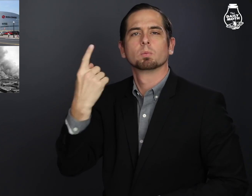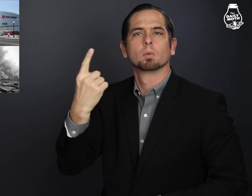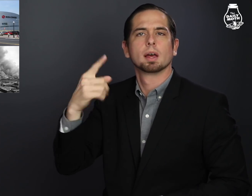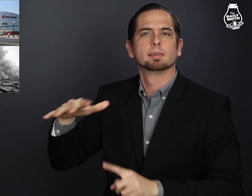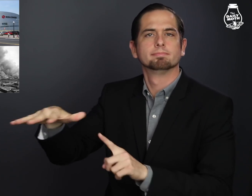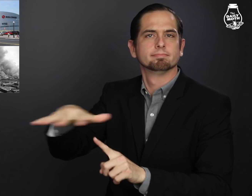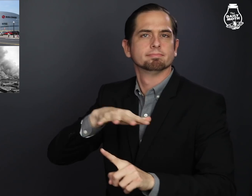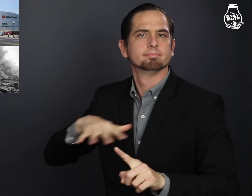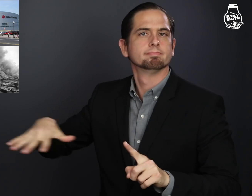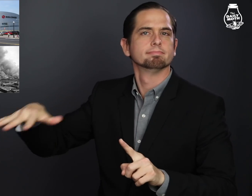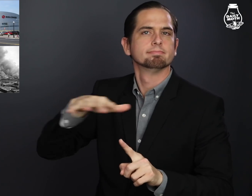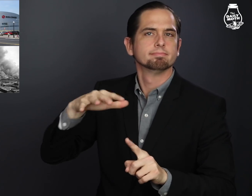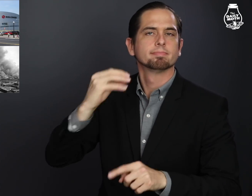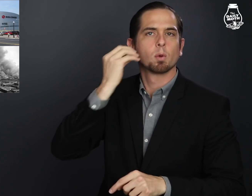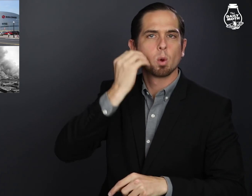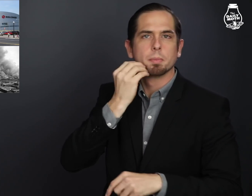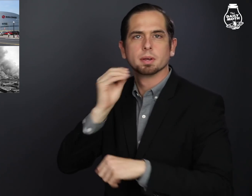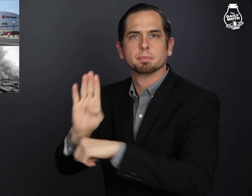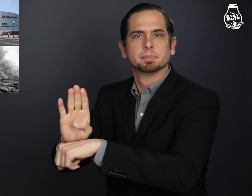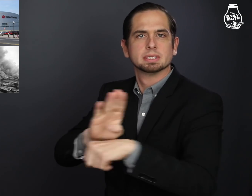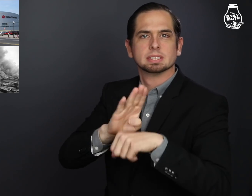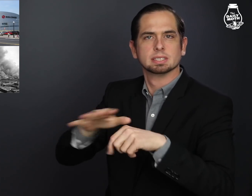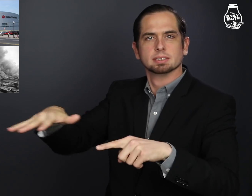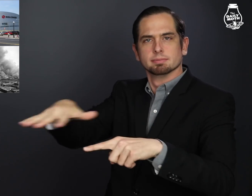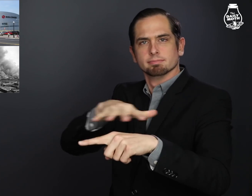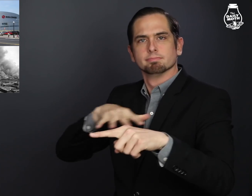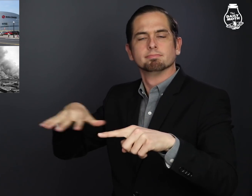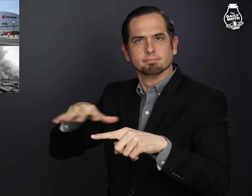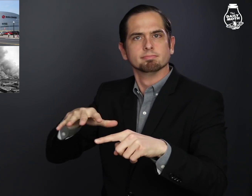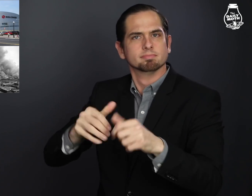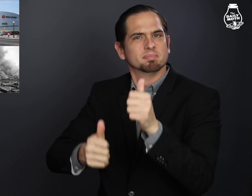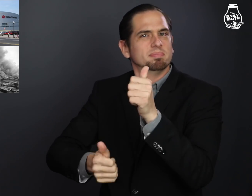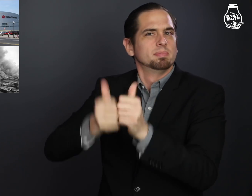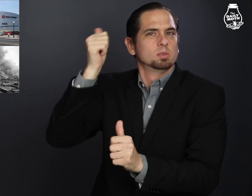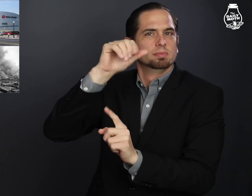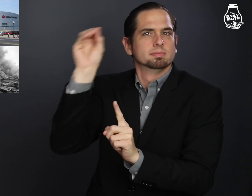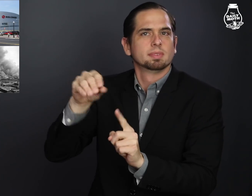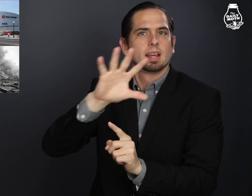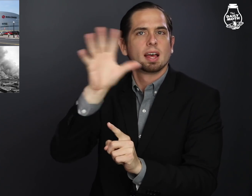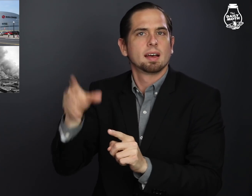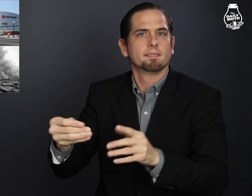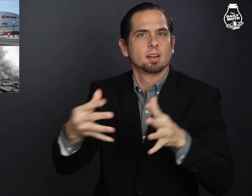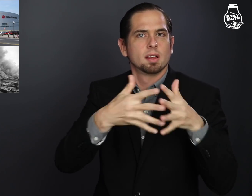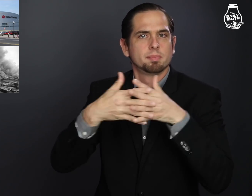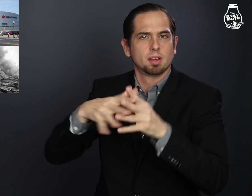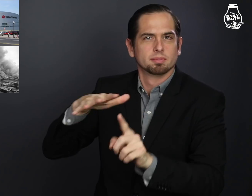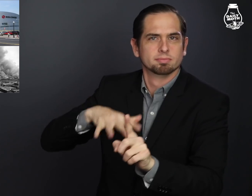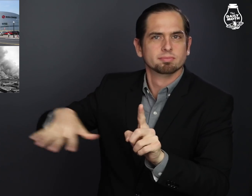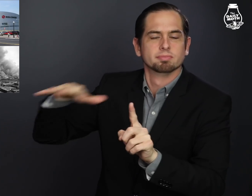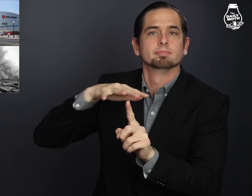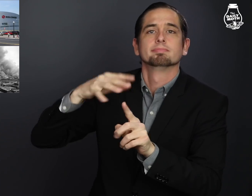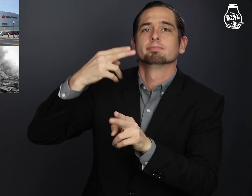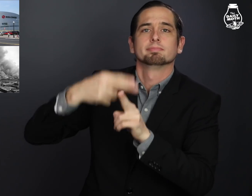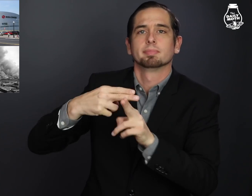a neighborhood that was predominantly African-American,